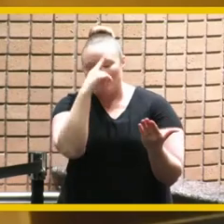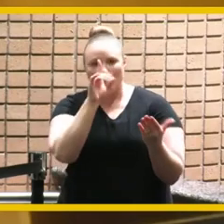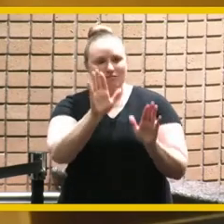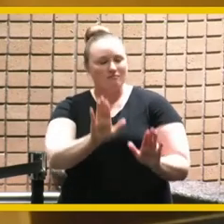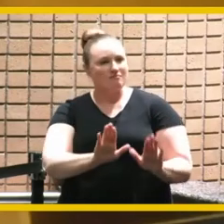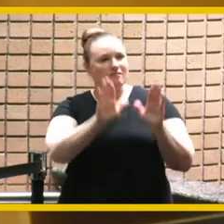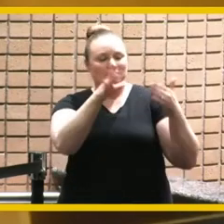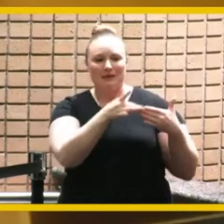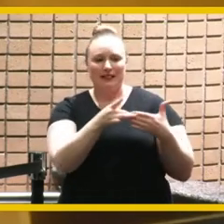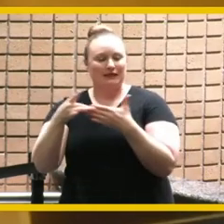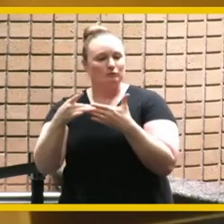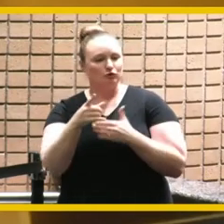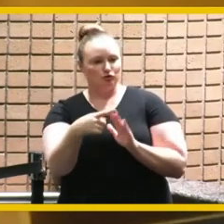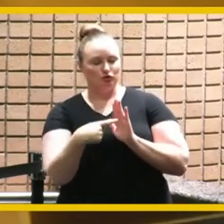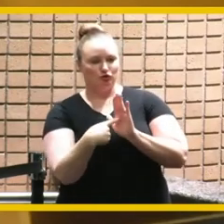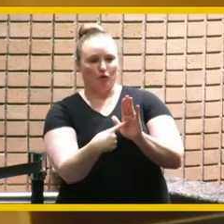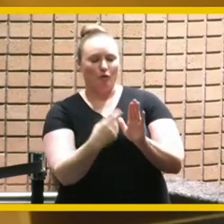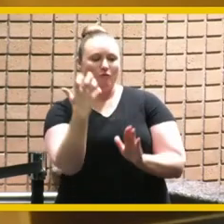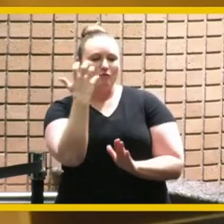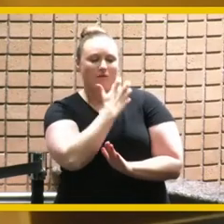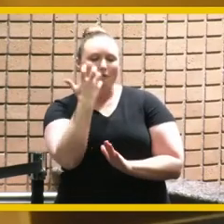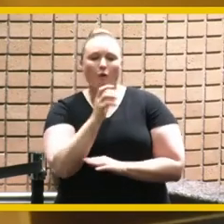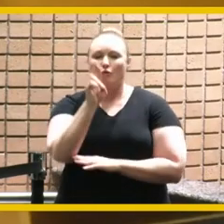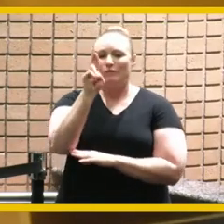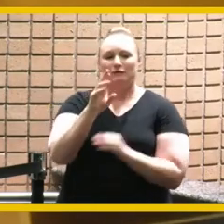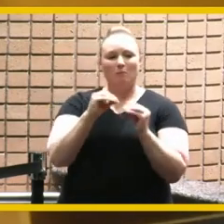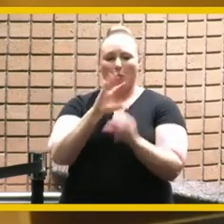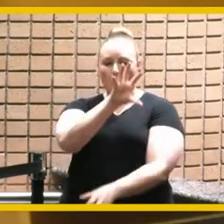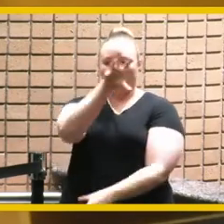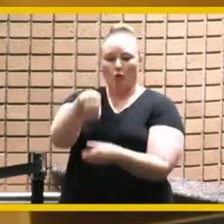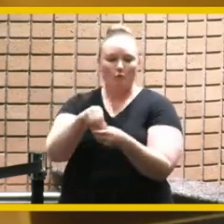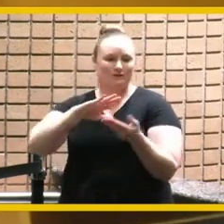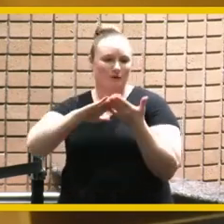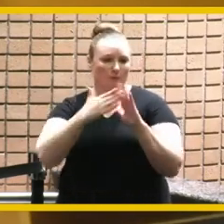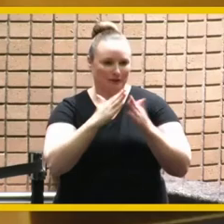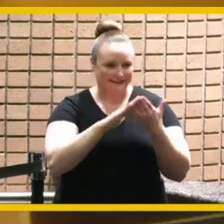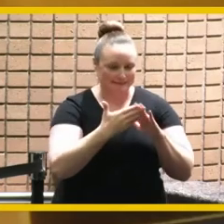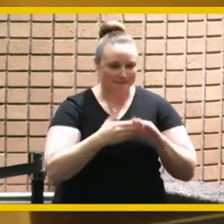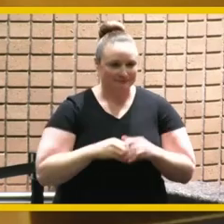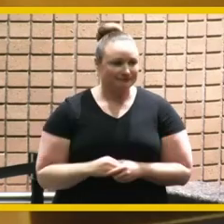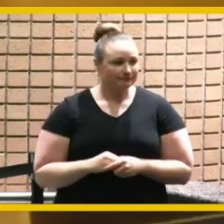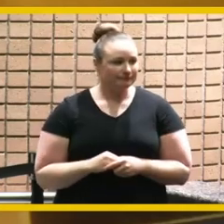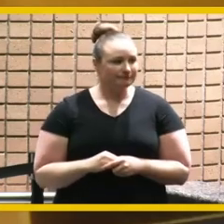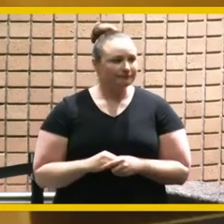you've shown in making riverside a more inclusive community you know as as chair of the mayor's